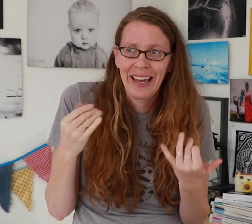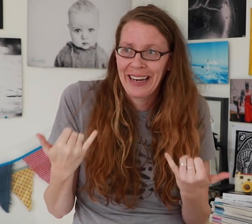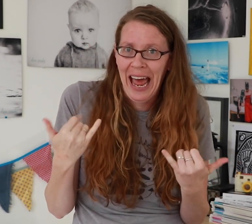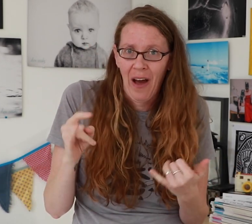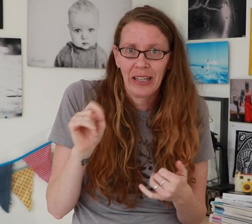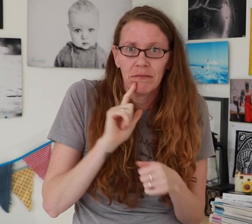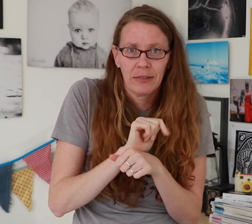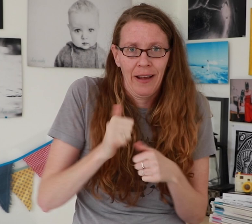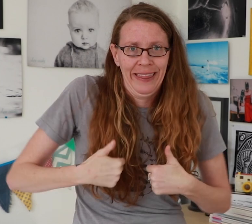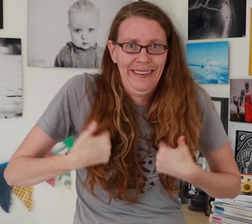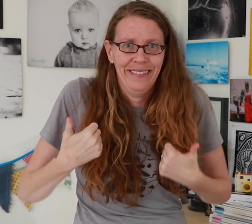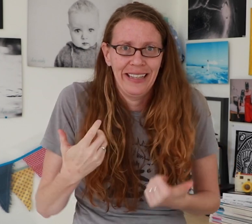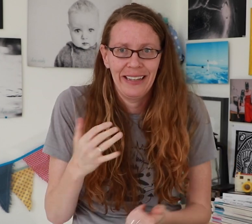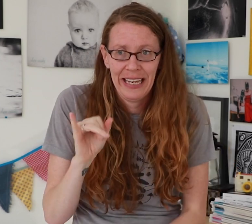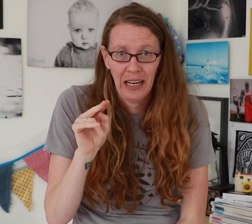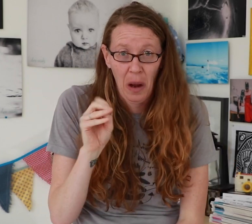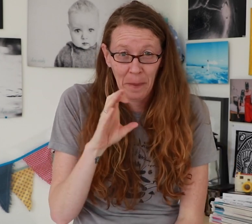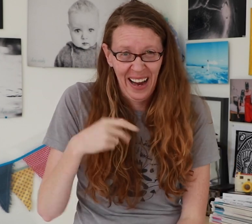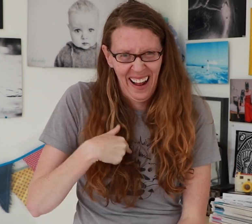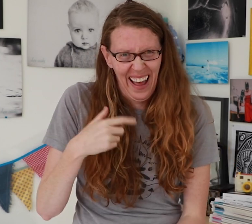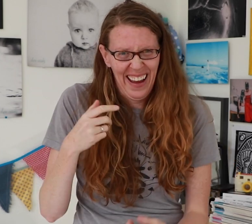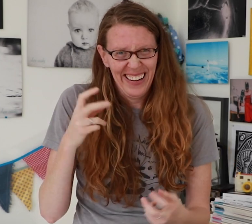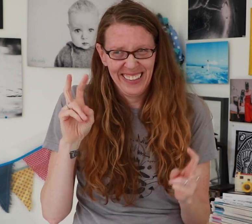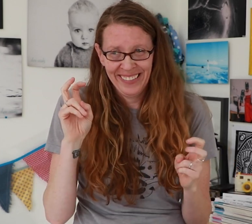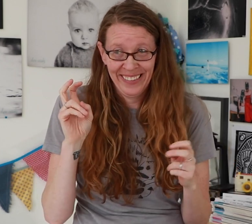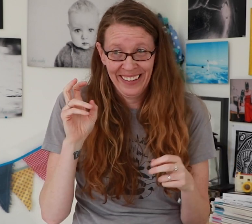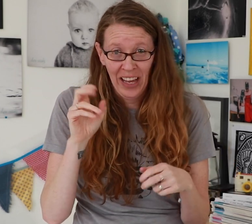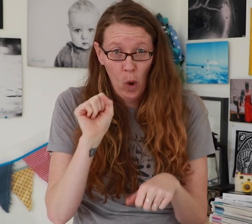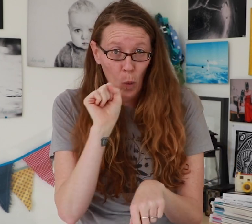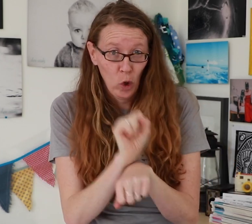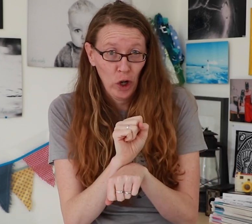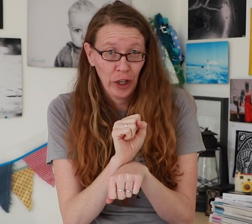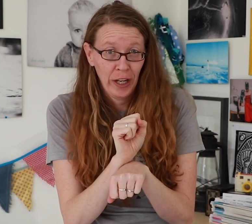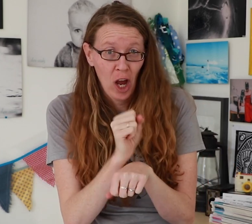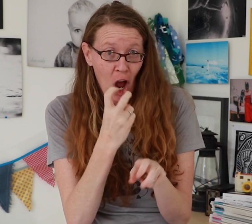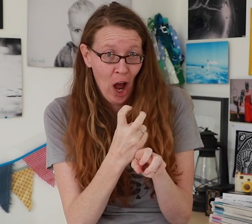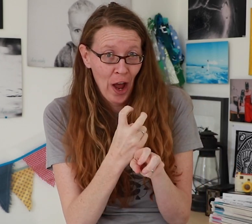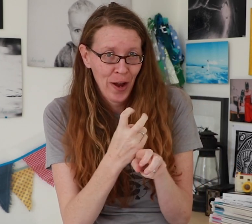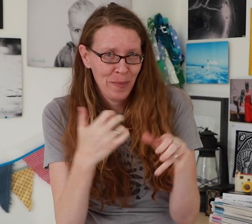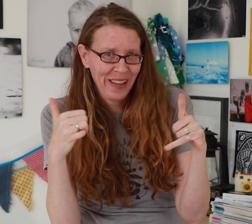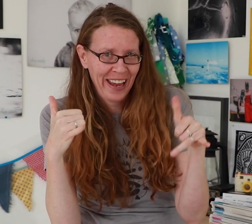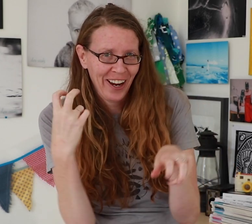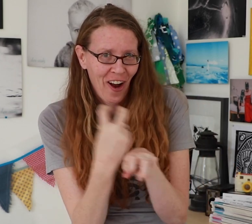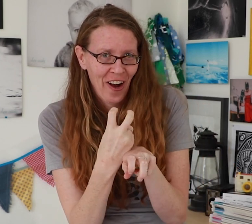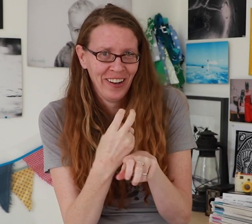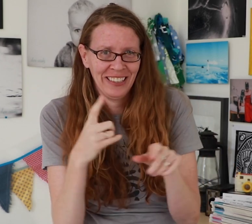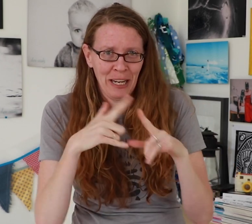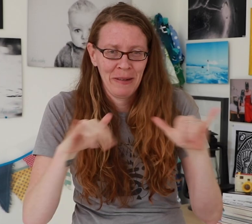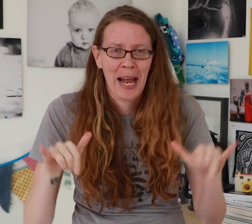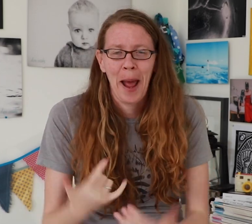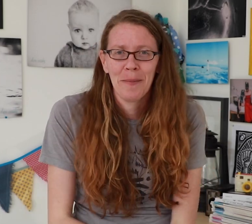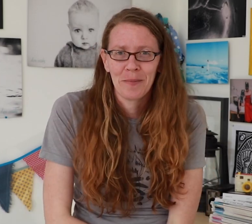And now, photography is a living income -- I work hard and I play hard at the same time!